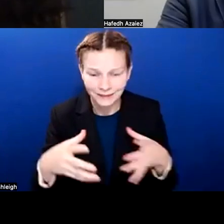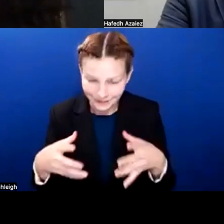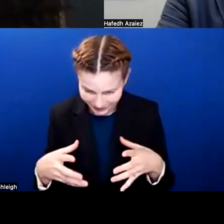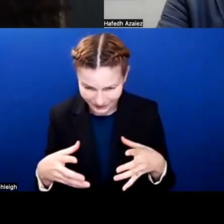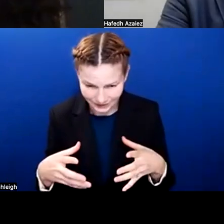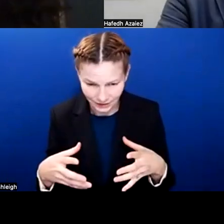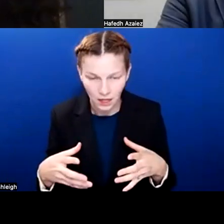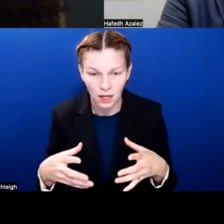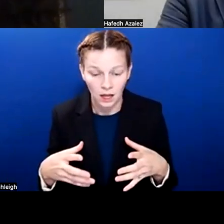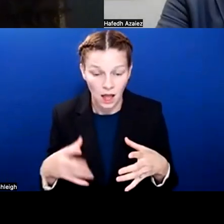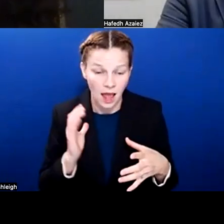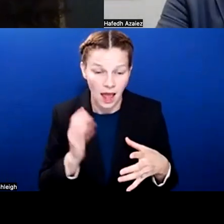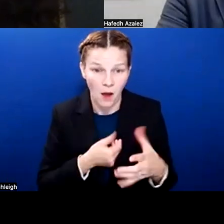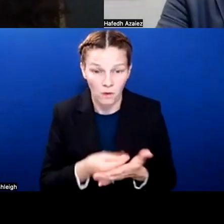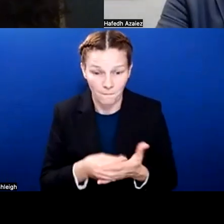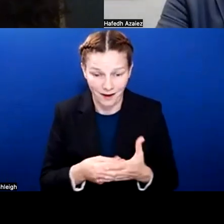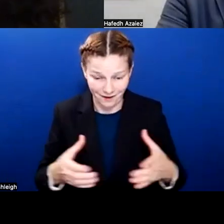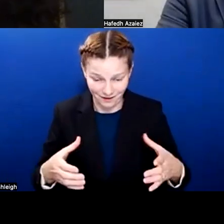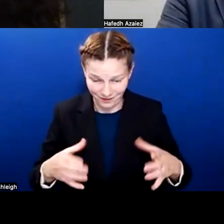so you have to control the slices within the pie.